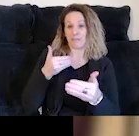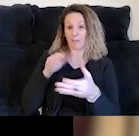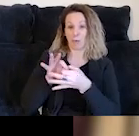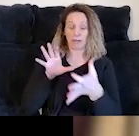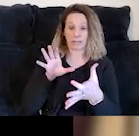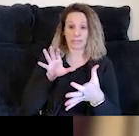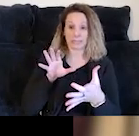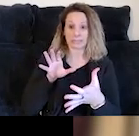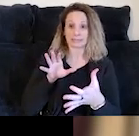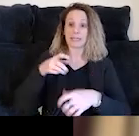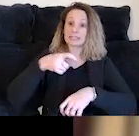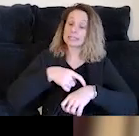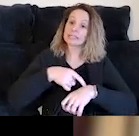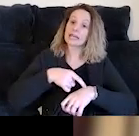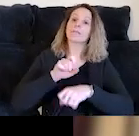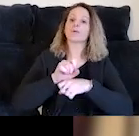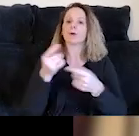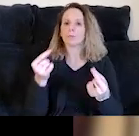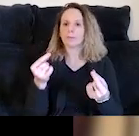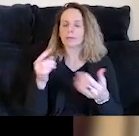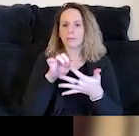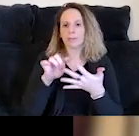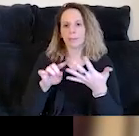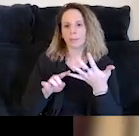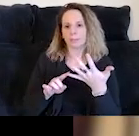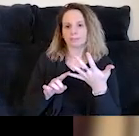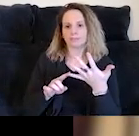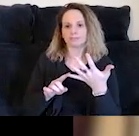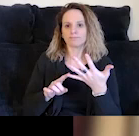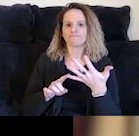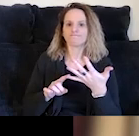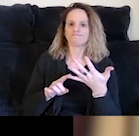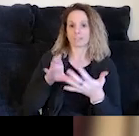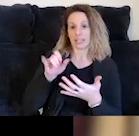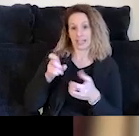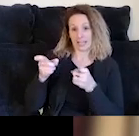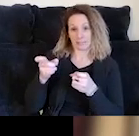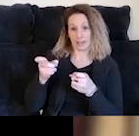During that period of time, our work consists mostly of intensive case management and coaching.